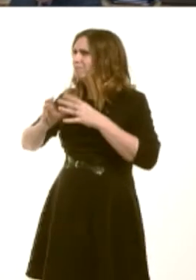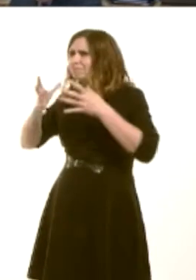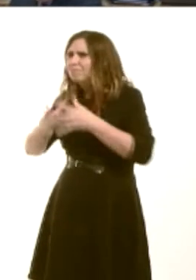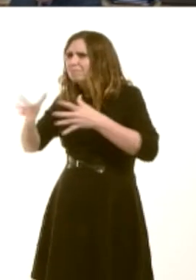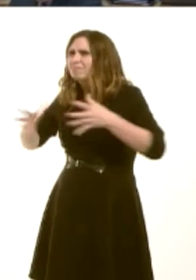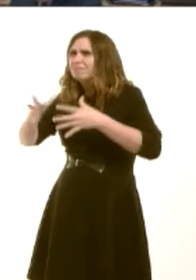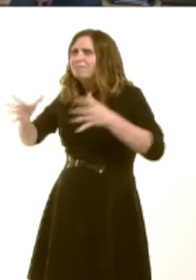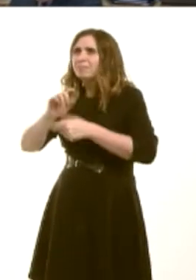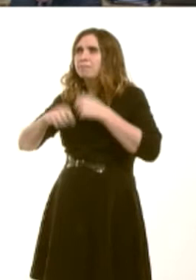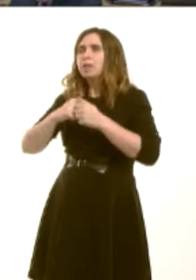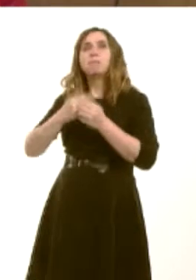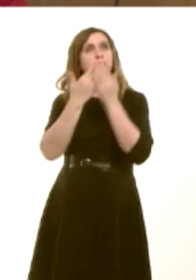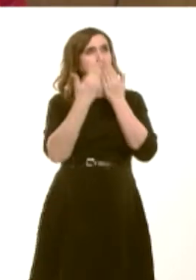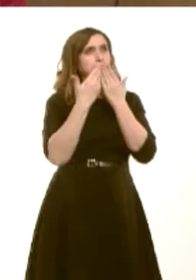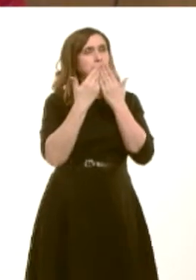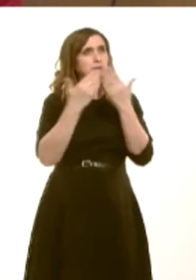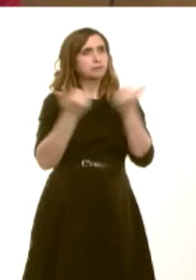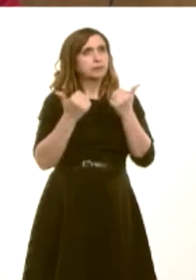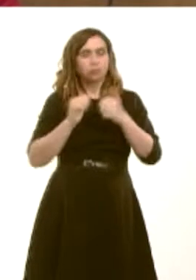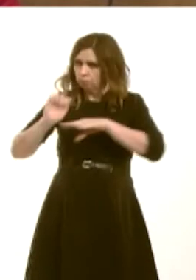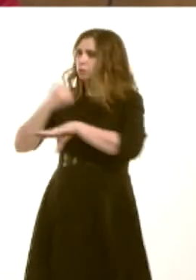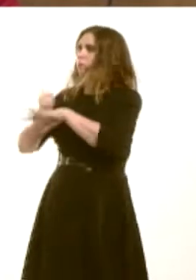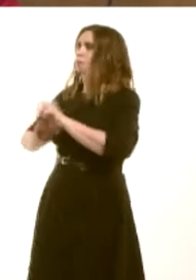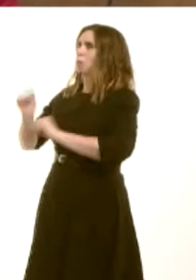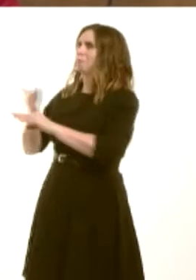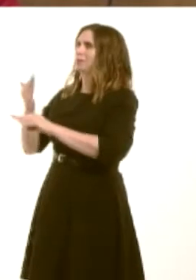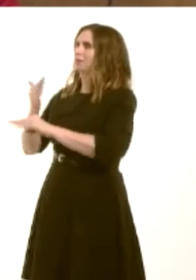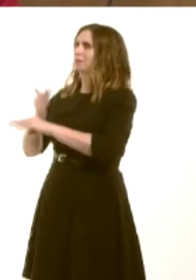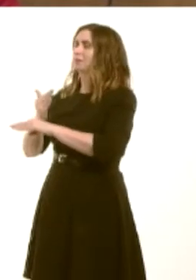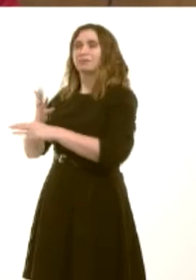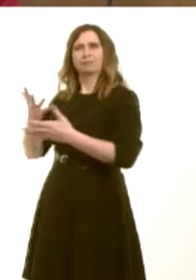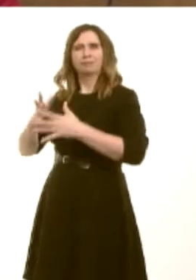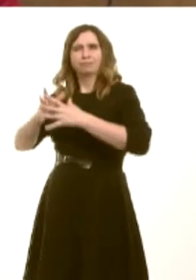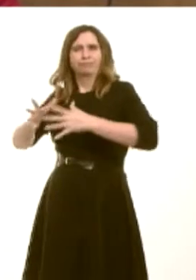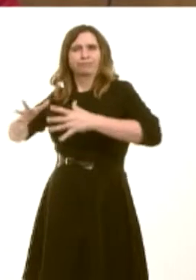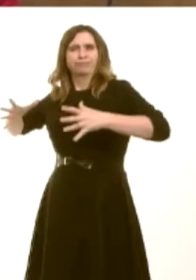spin-out and start-up companies, and, of courseóas demonstrated by Walesís great results in